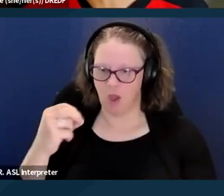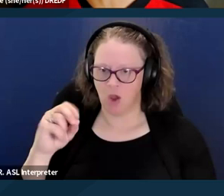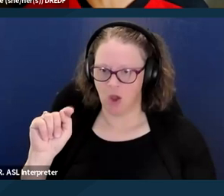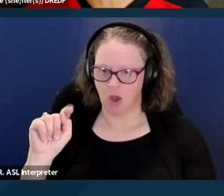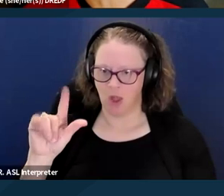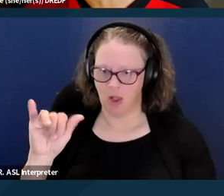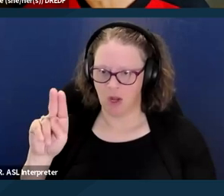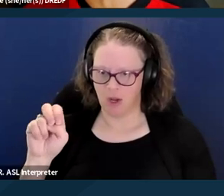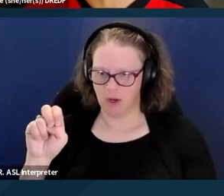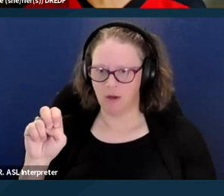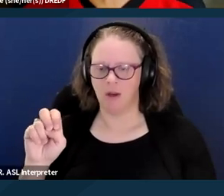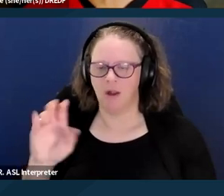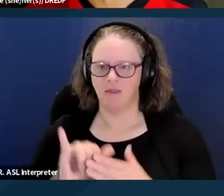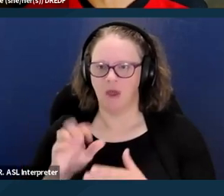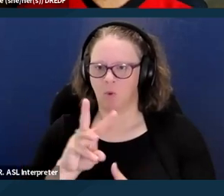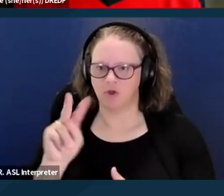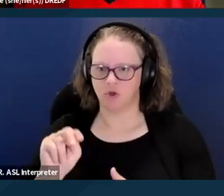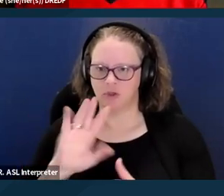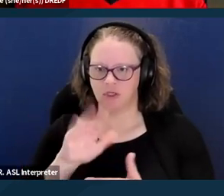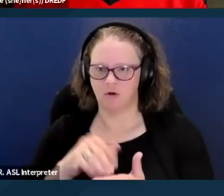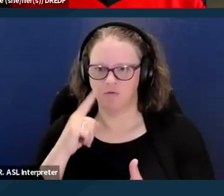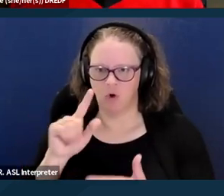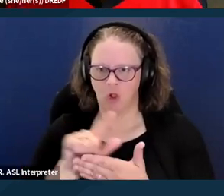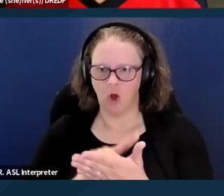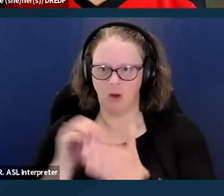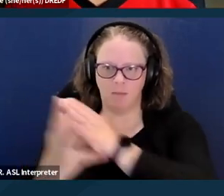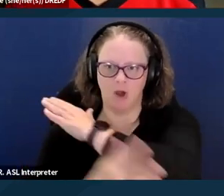the Western Center for Long Poverty and the National Health Program run here